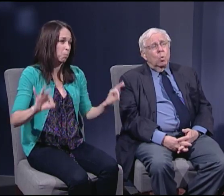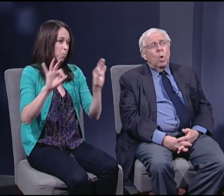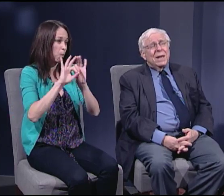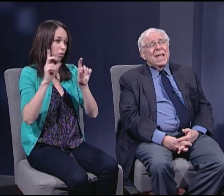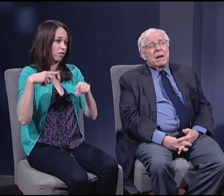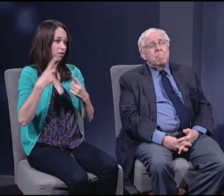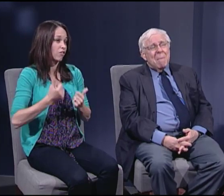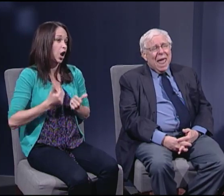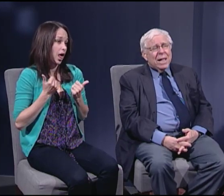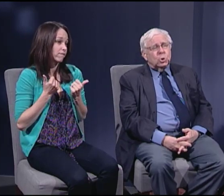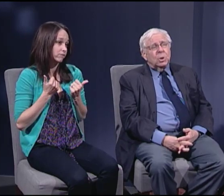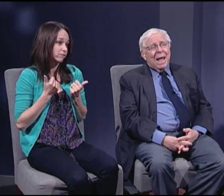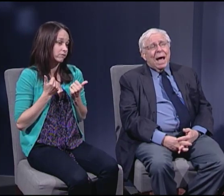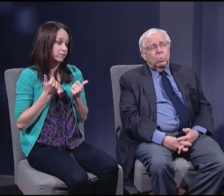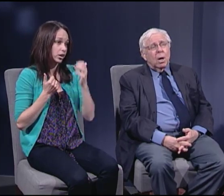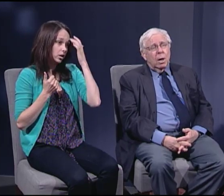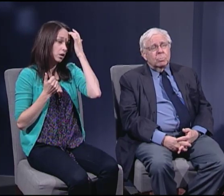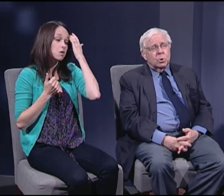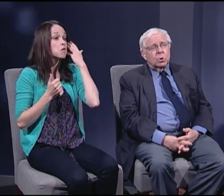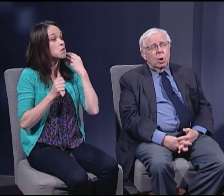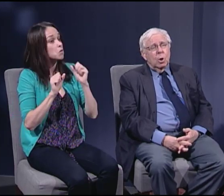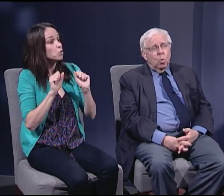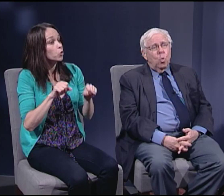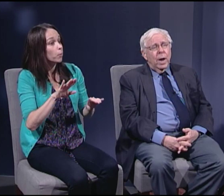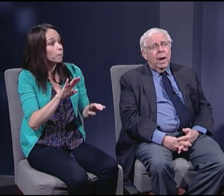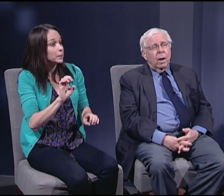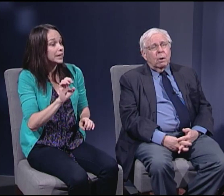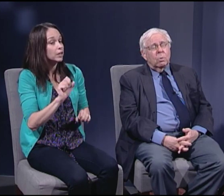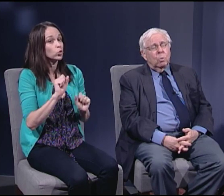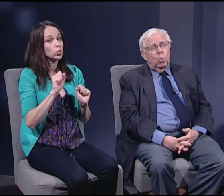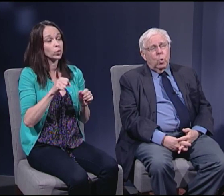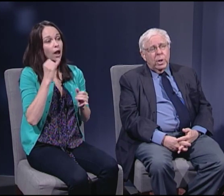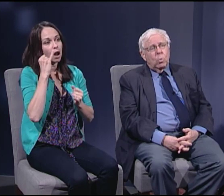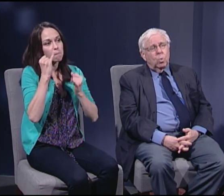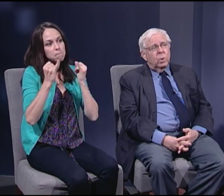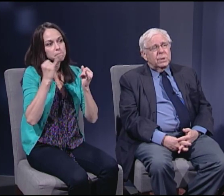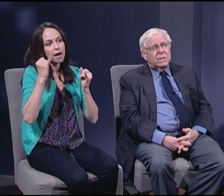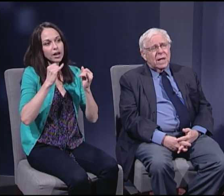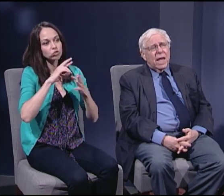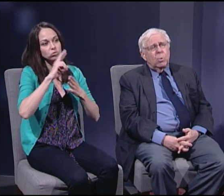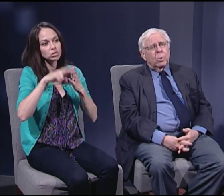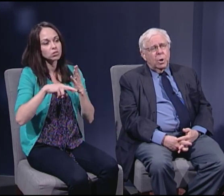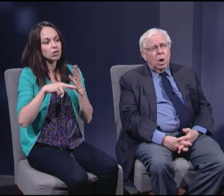One can imagine outcomes where we would say, well, you know,